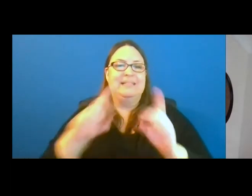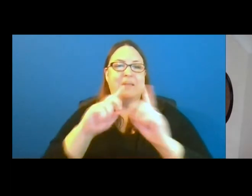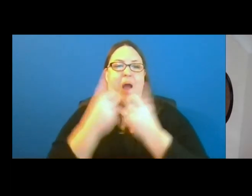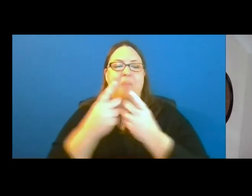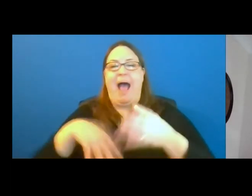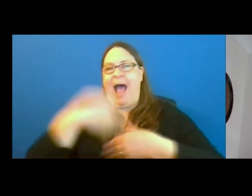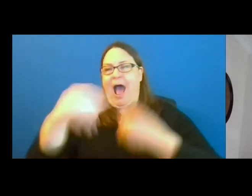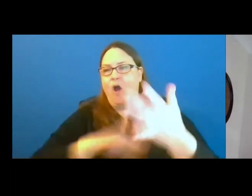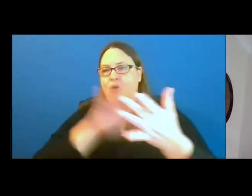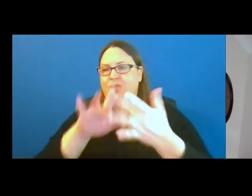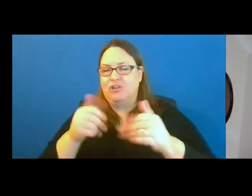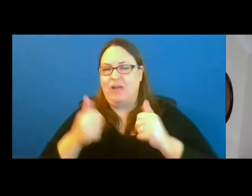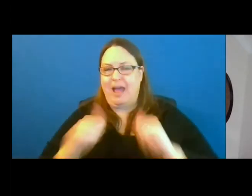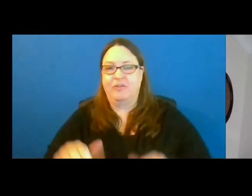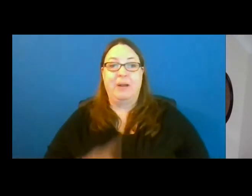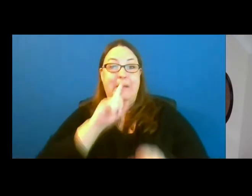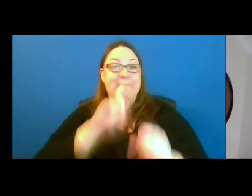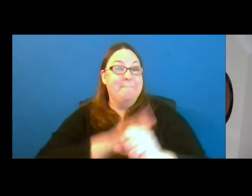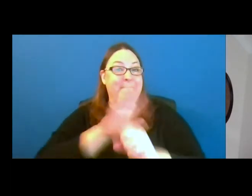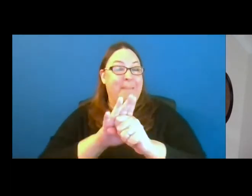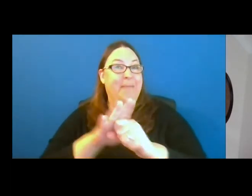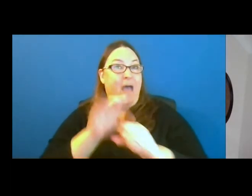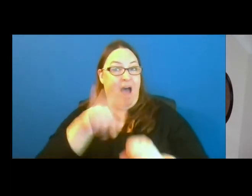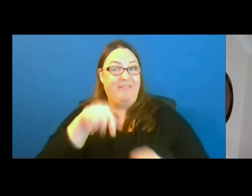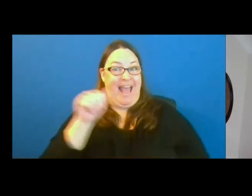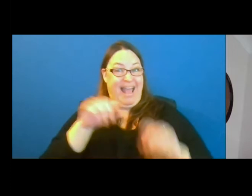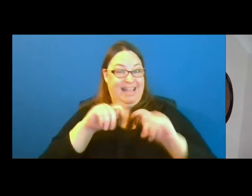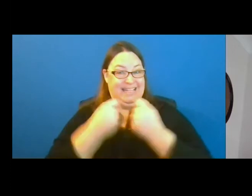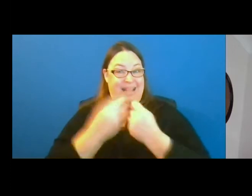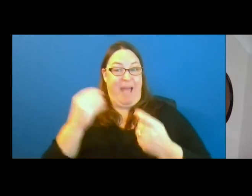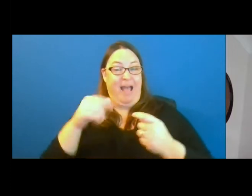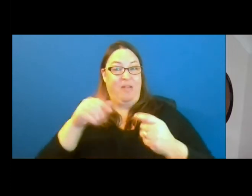The commitment of the A-Team, and the department as a whole, is to continue to offer a comprehensive